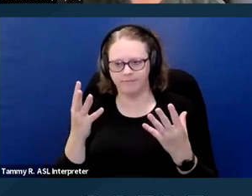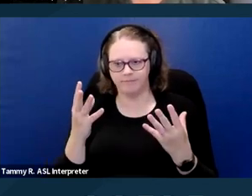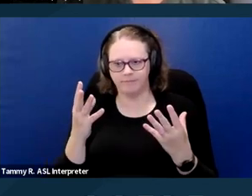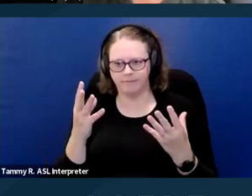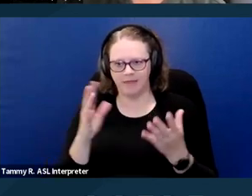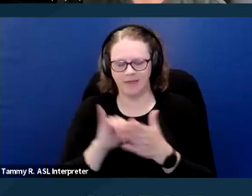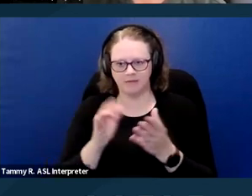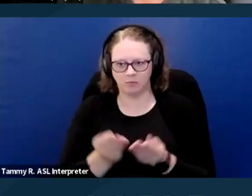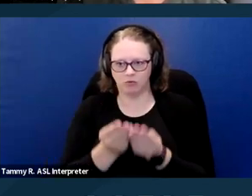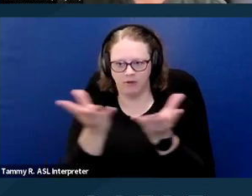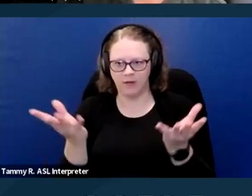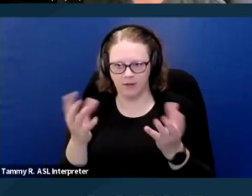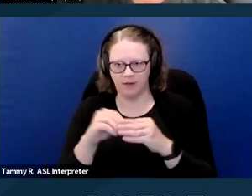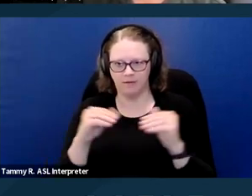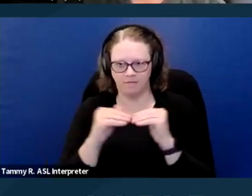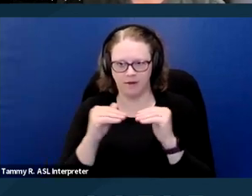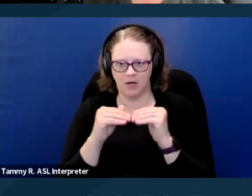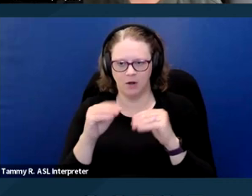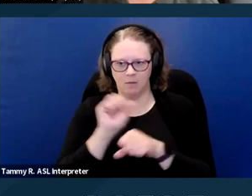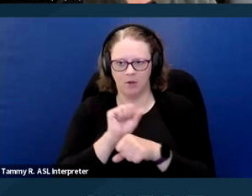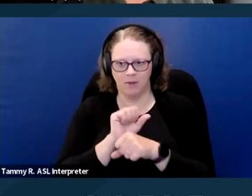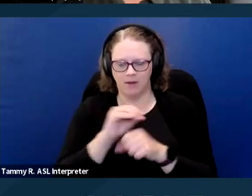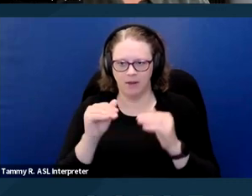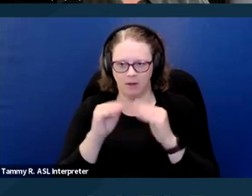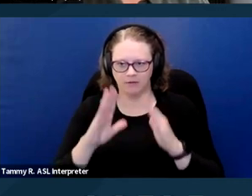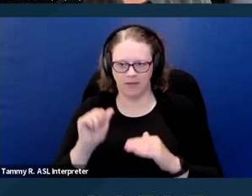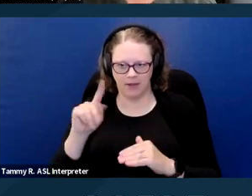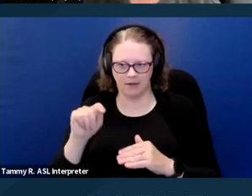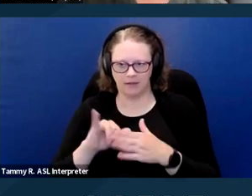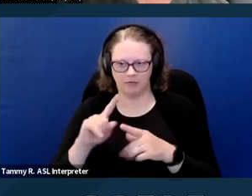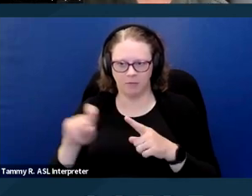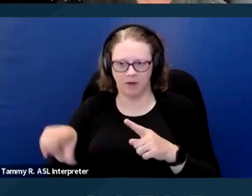provided in the Fair Employment Housing Act, it comes from another part of the California code.